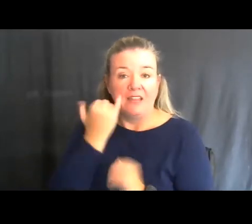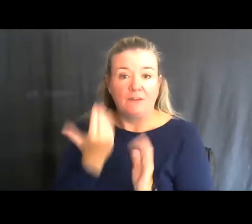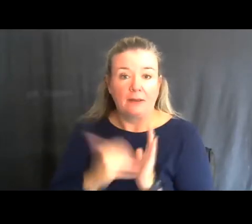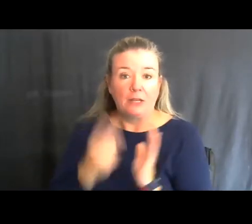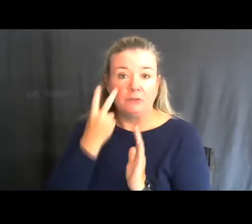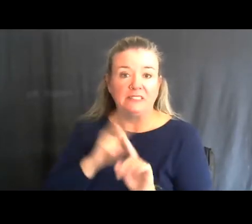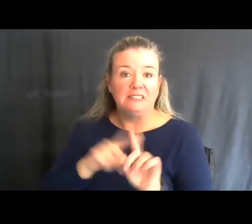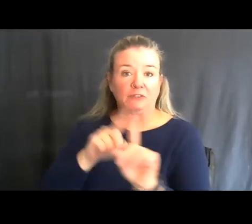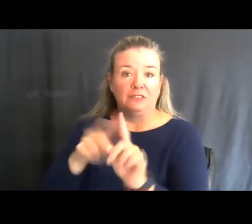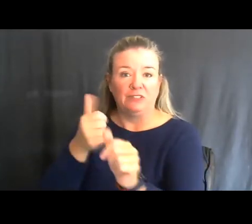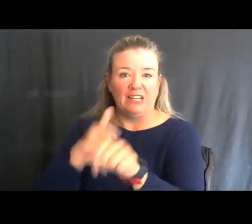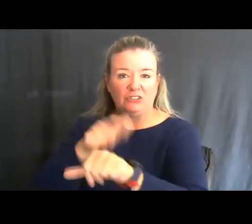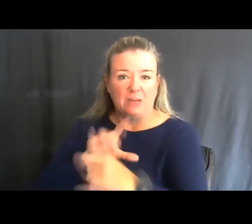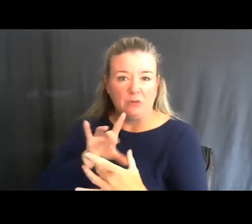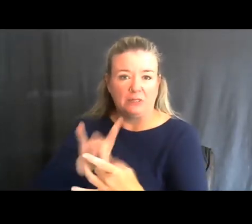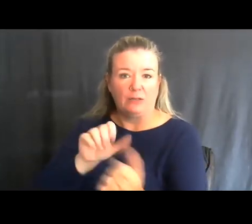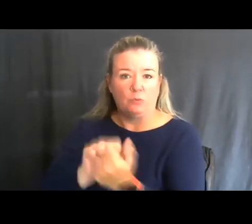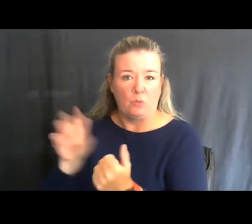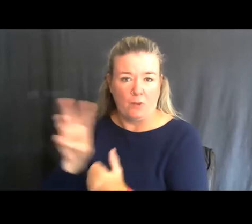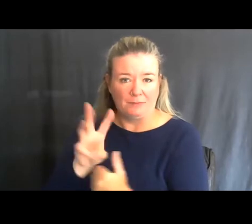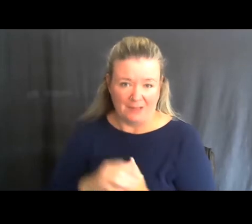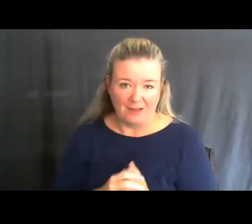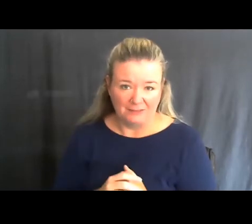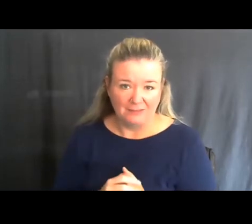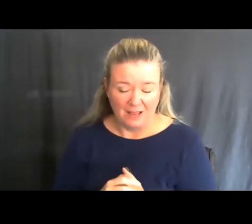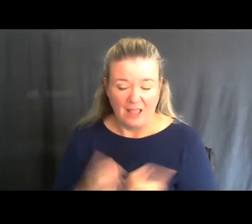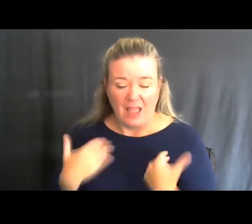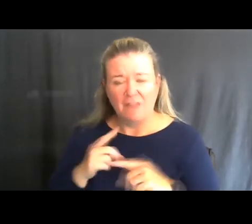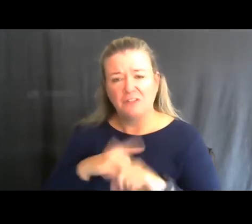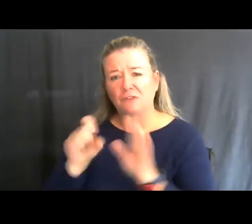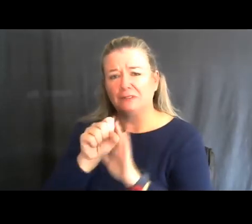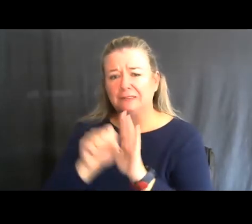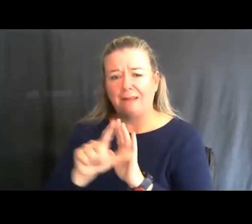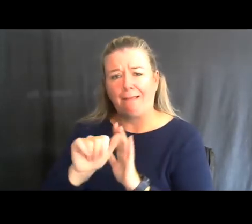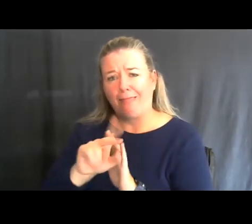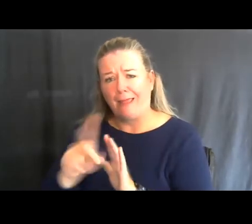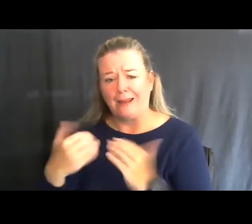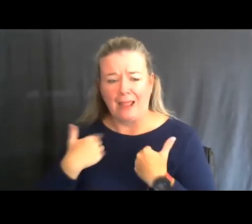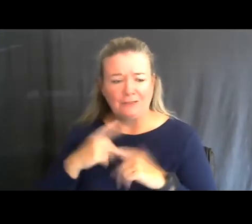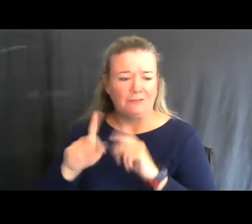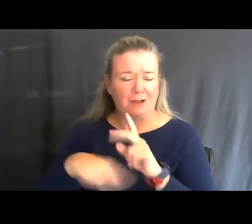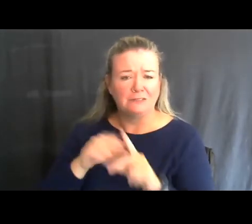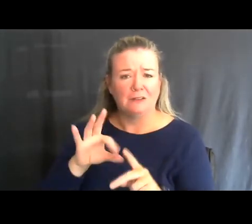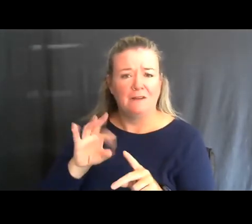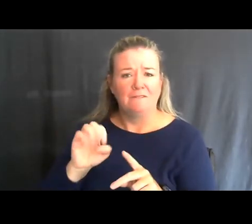all of the different state lands that have these kinds of features that you can either